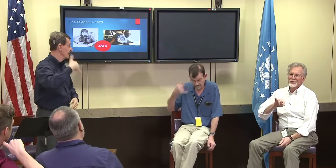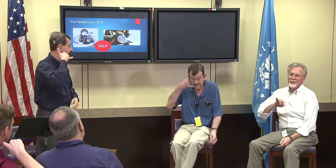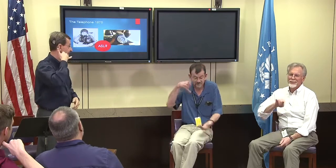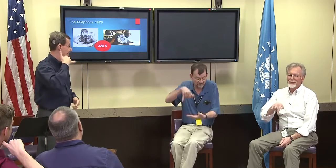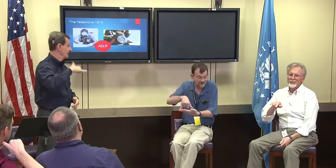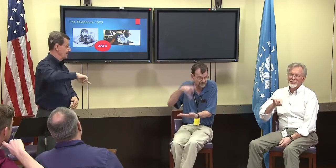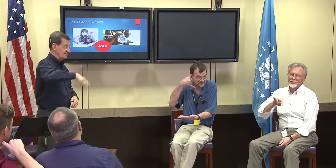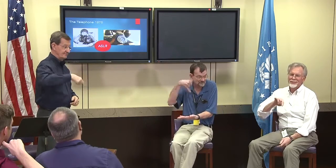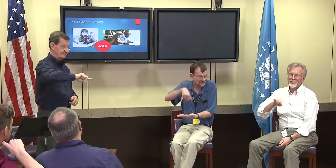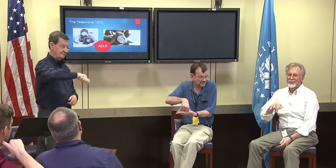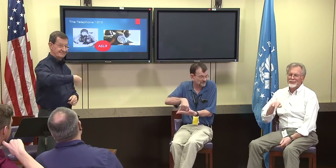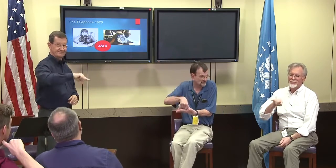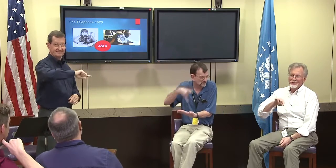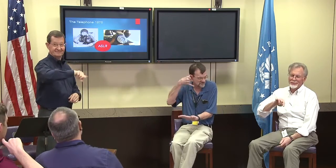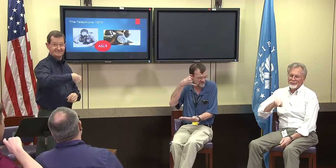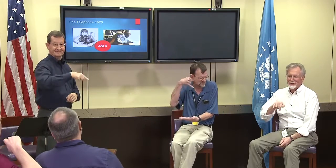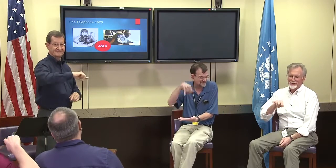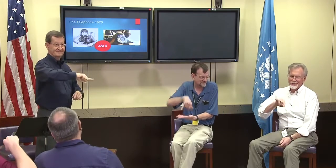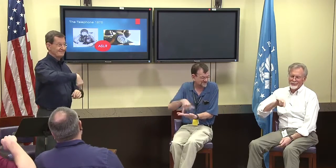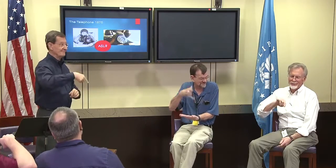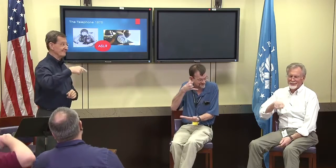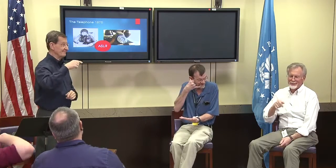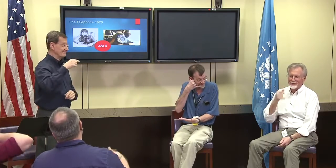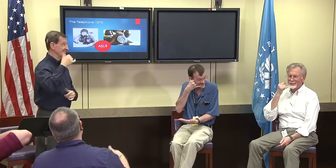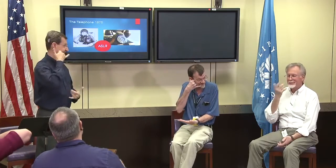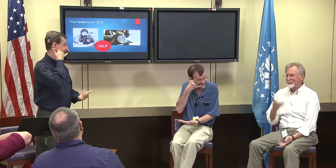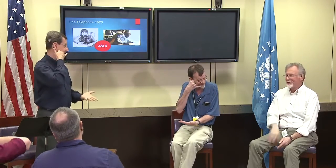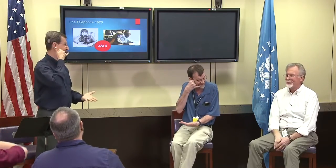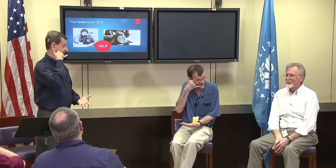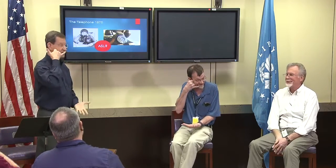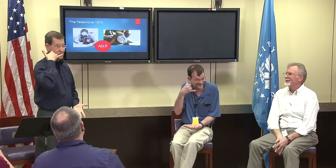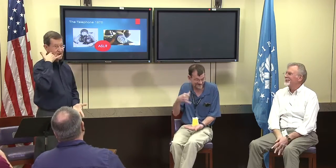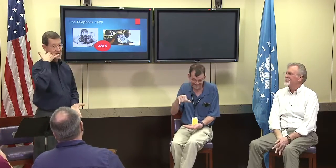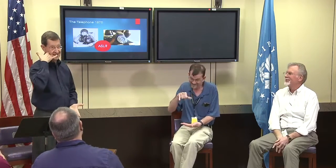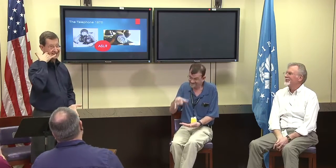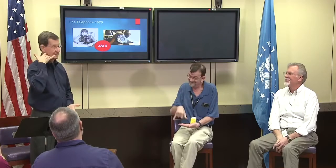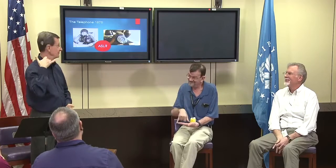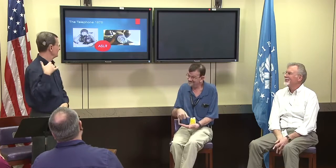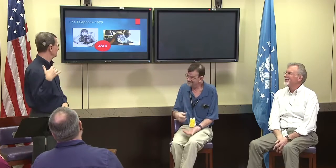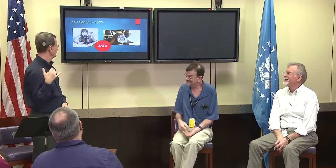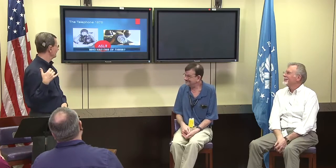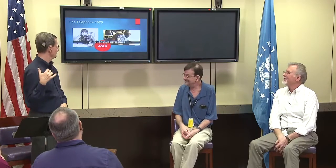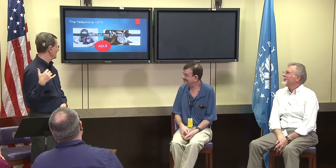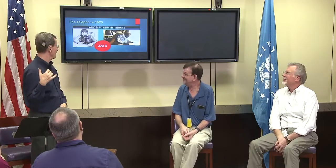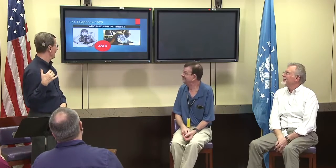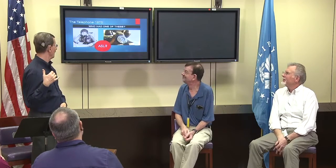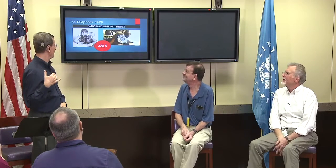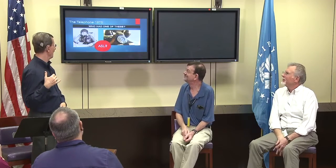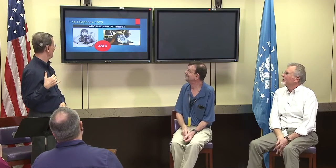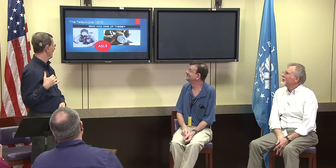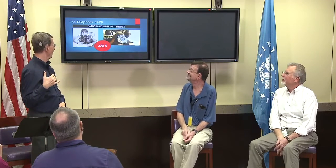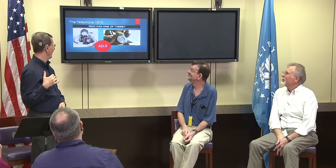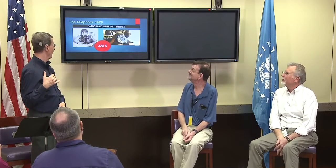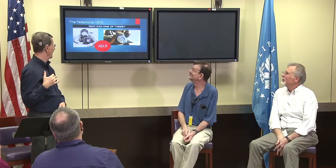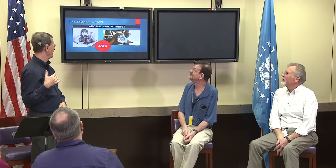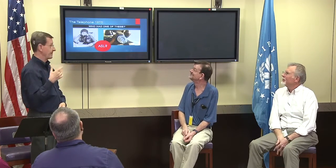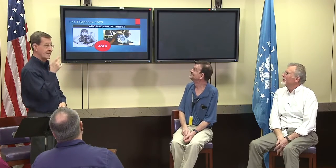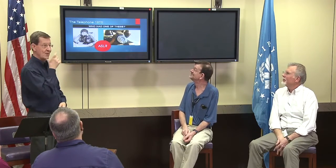Telephone or you actually show it lifting it up and you will dial; it was a dial, rotary dial phone at that time.